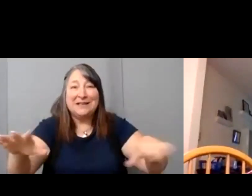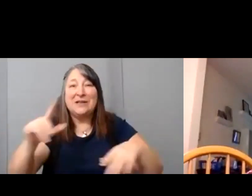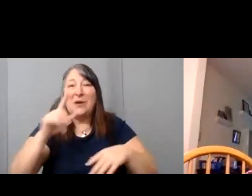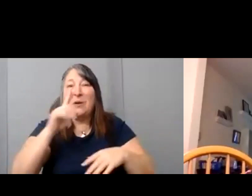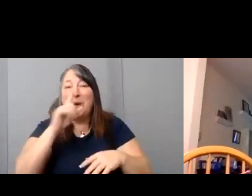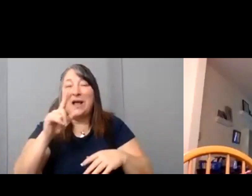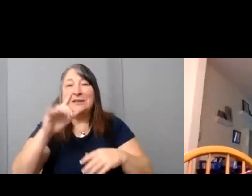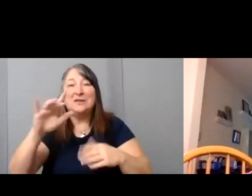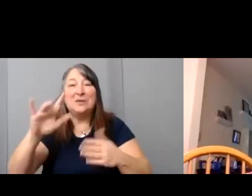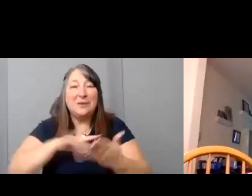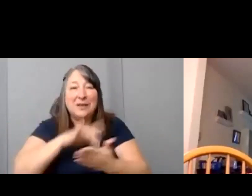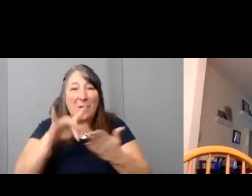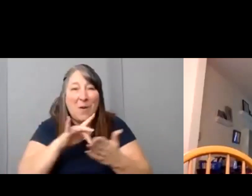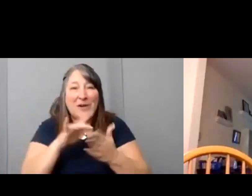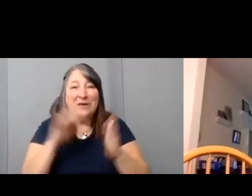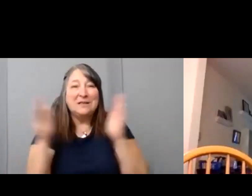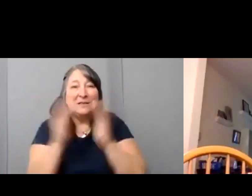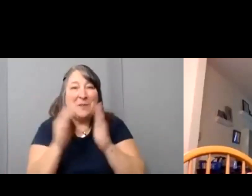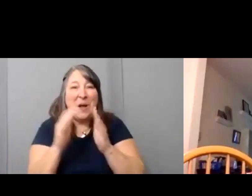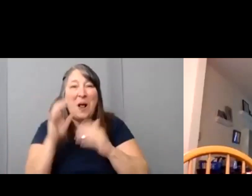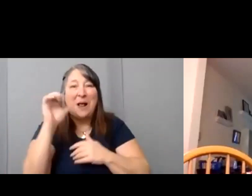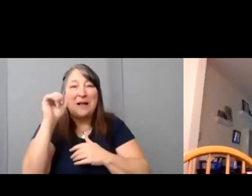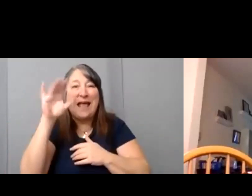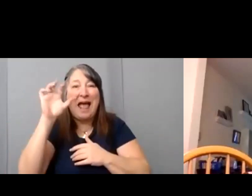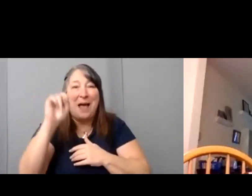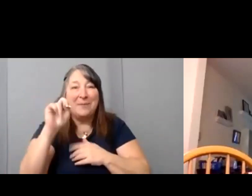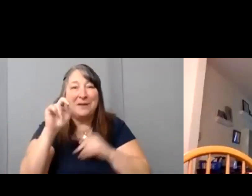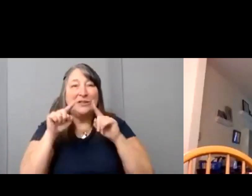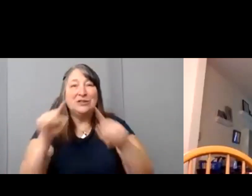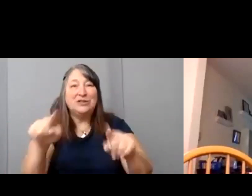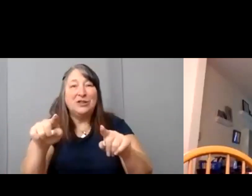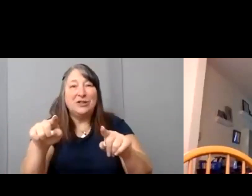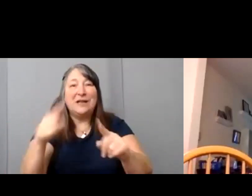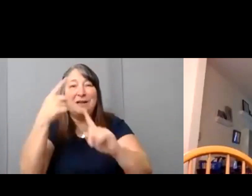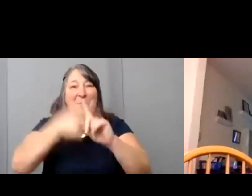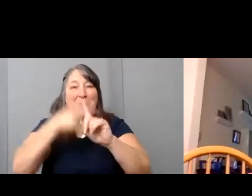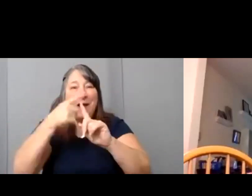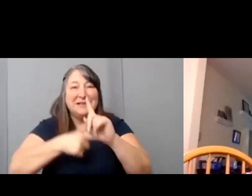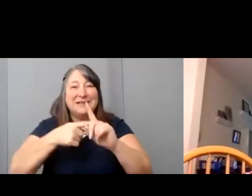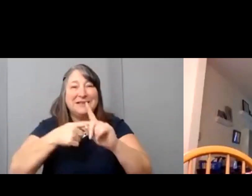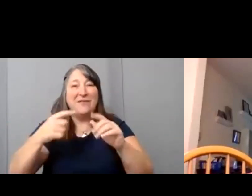in her small cabin during the months of quarantine lockdown.